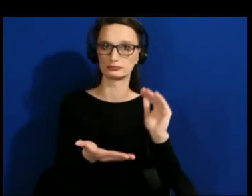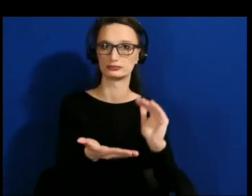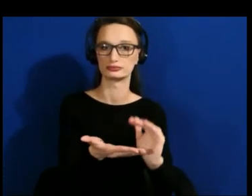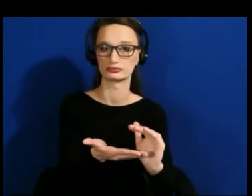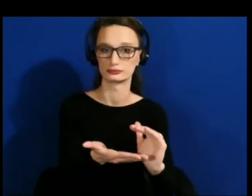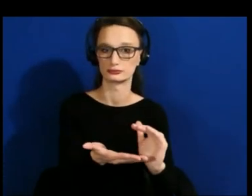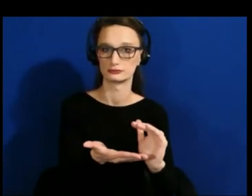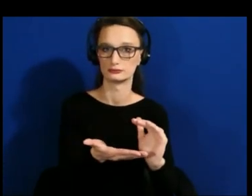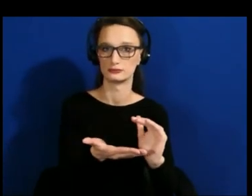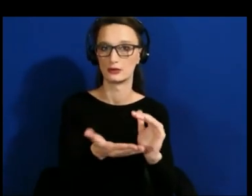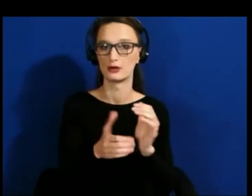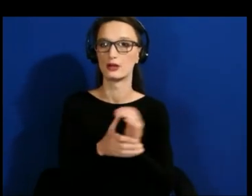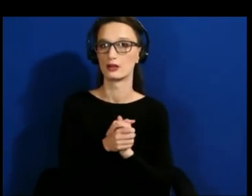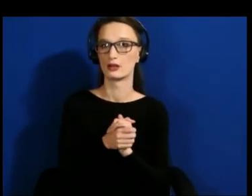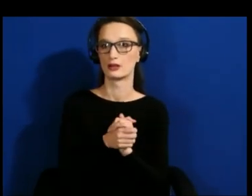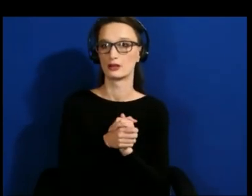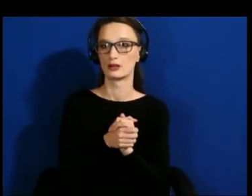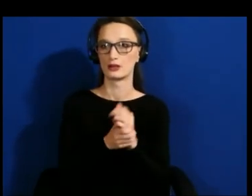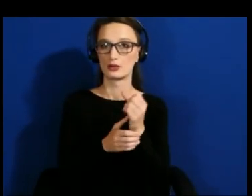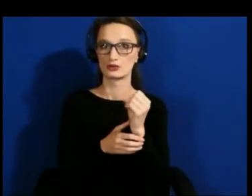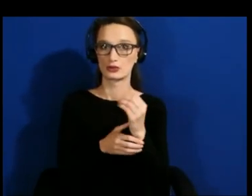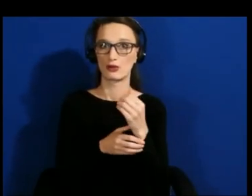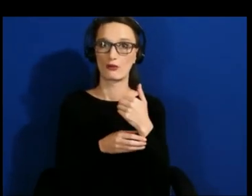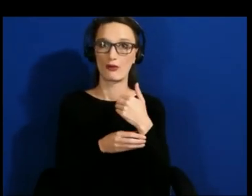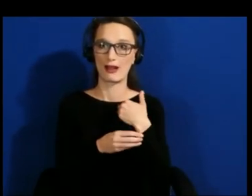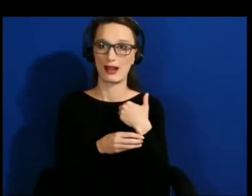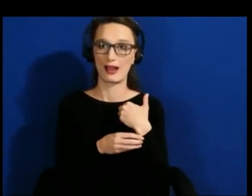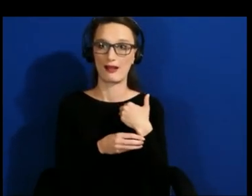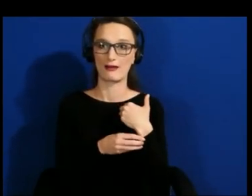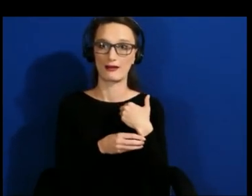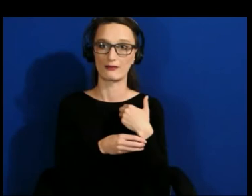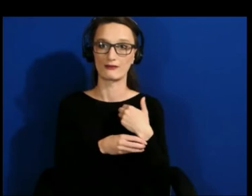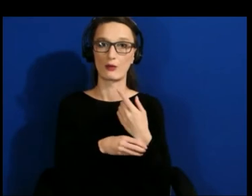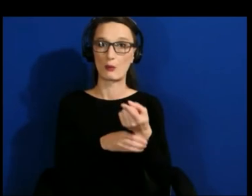behind the aging population called the sandwich generation that's going to be taxed with care